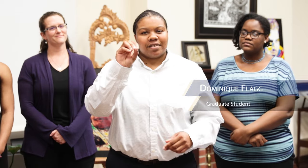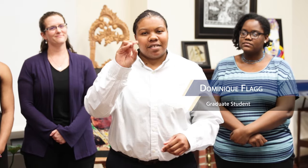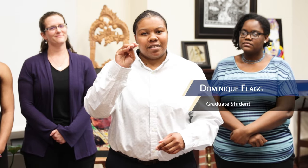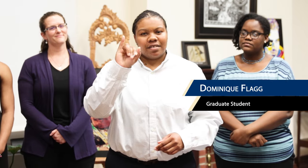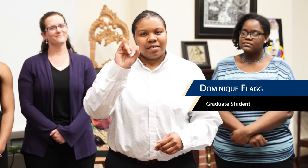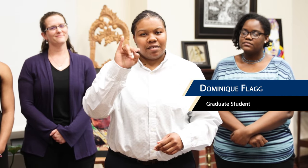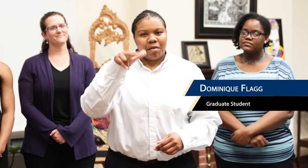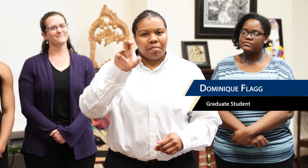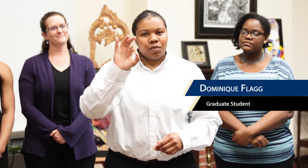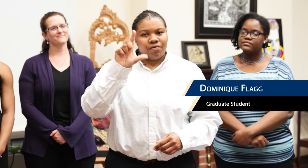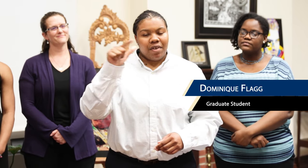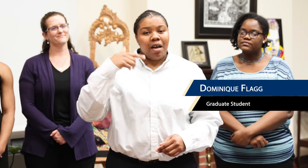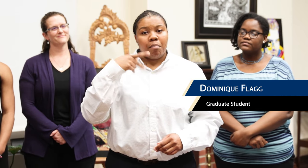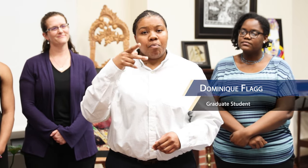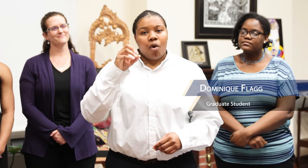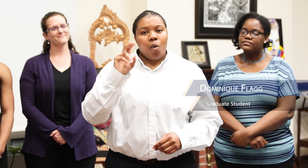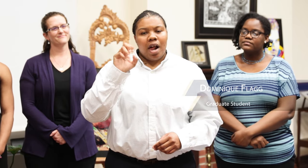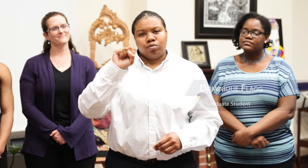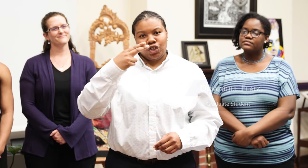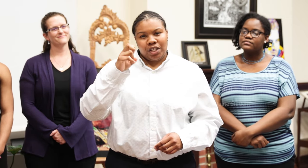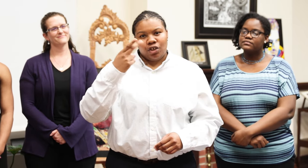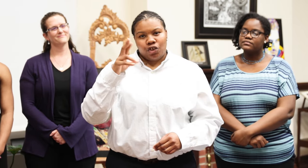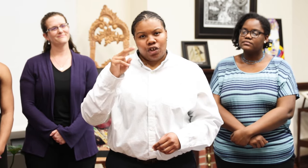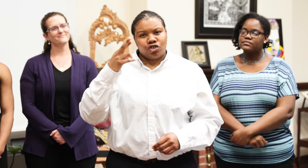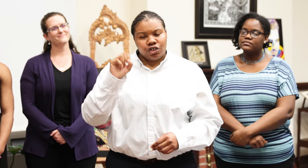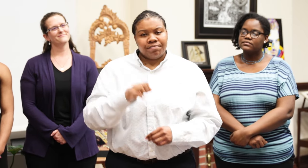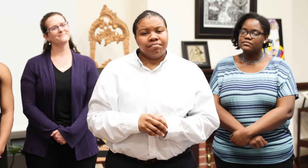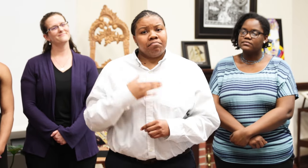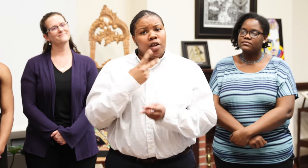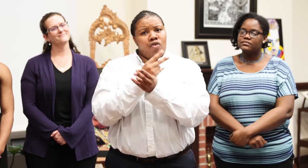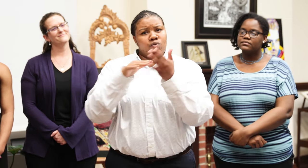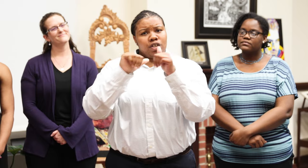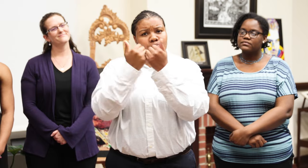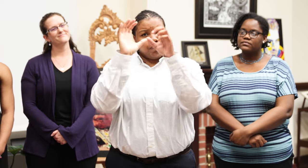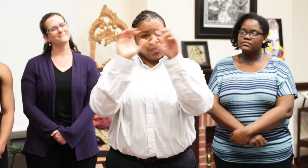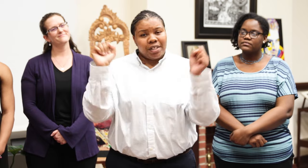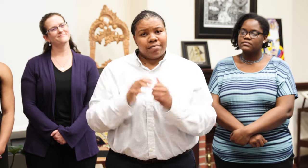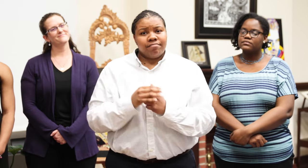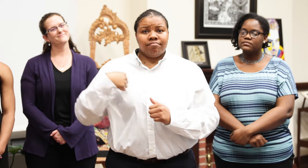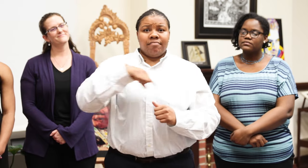I’m Dominique Flagg; pronouns she/her/hers. I’m President of the Graduate Student Association.